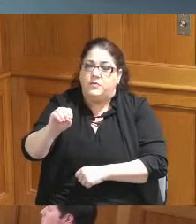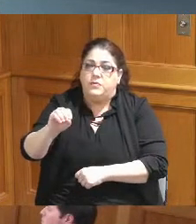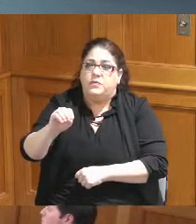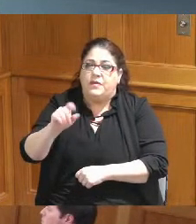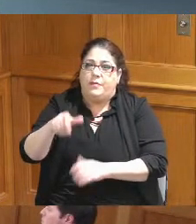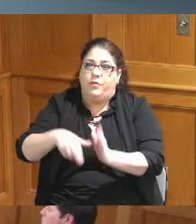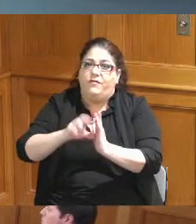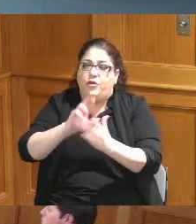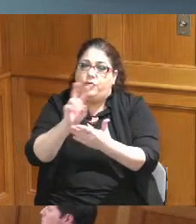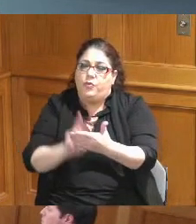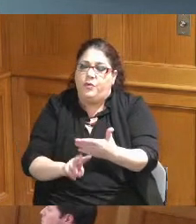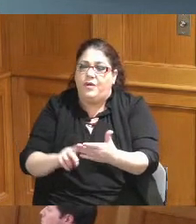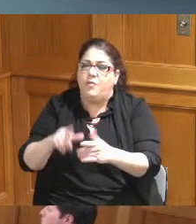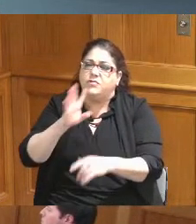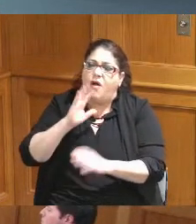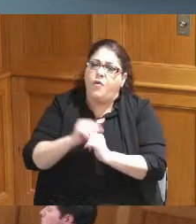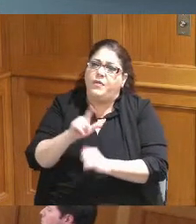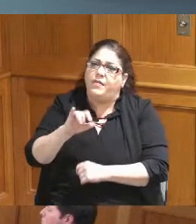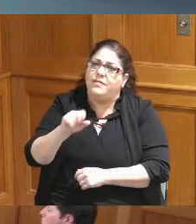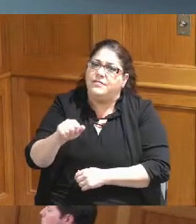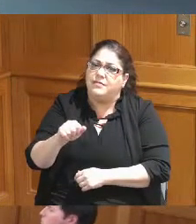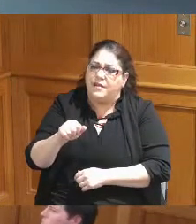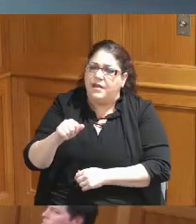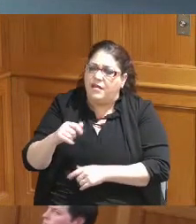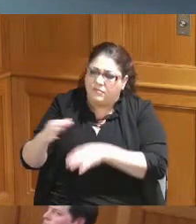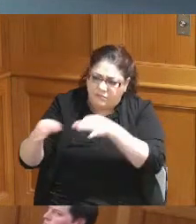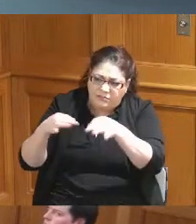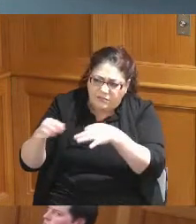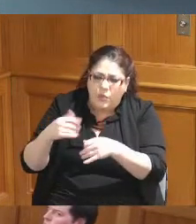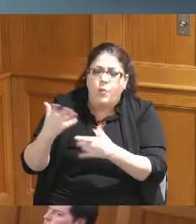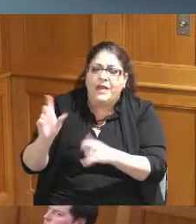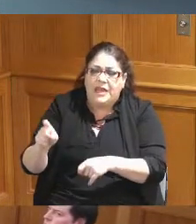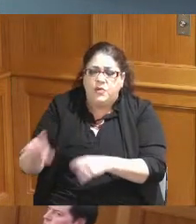with Lisa to the degree that there's some things we need to put into the scope of work to make sure